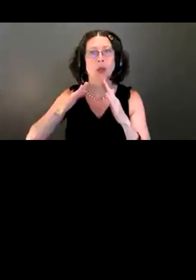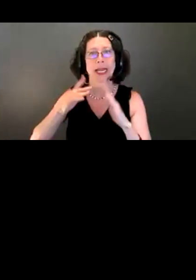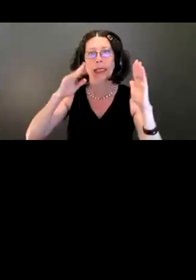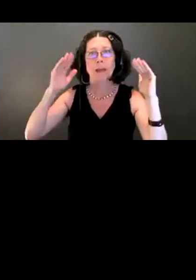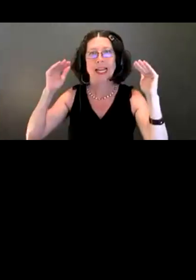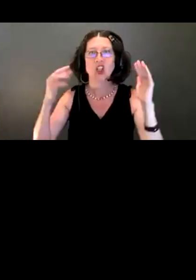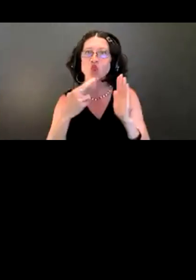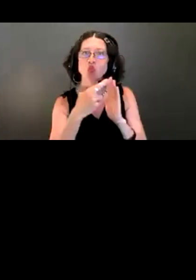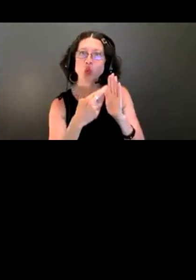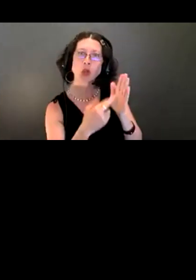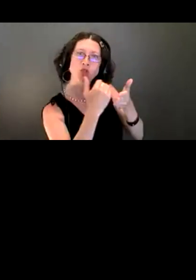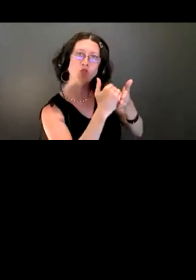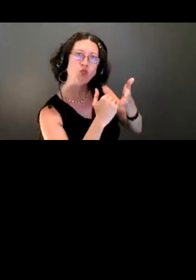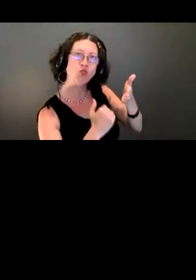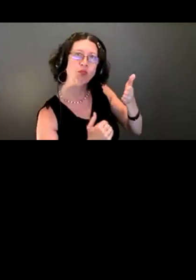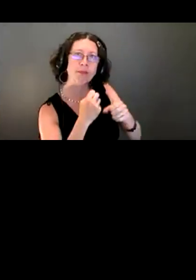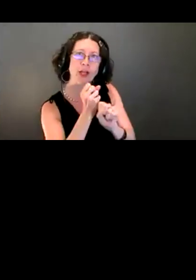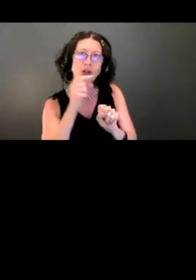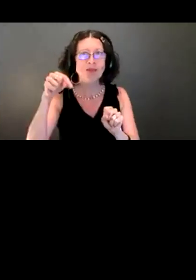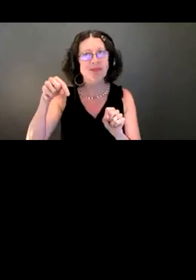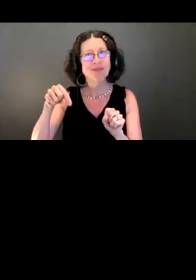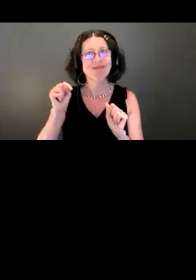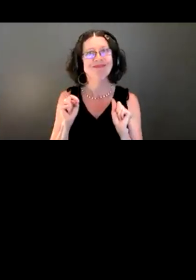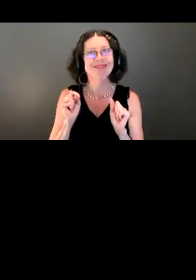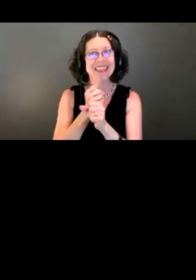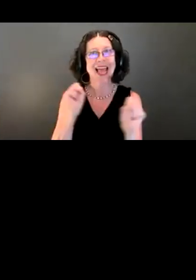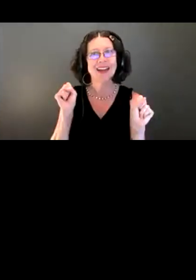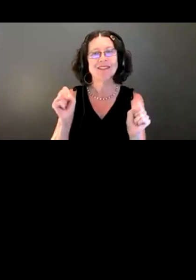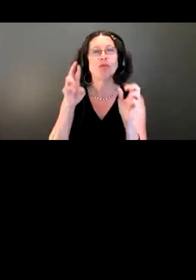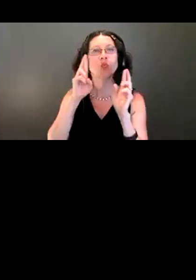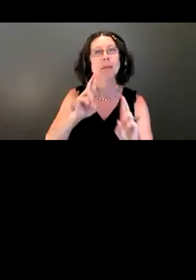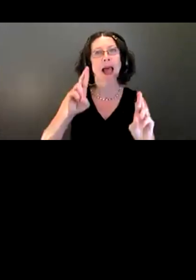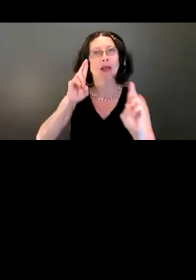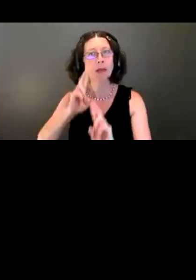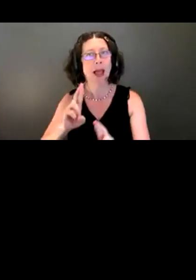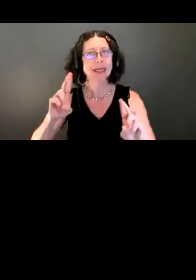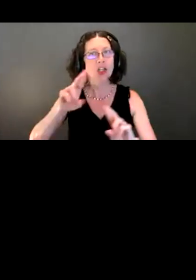sure that this place is safe and respectful and a place where people can share their thoughts.